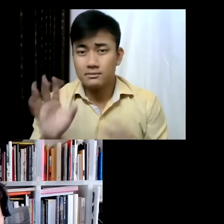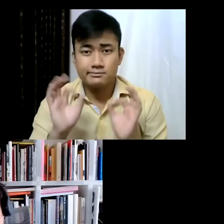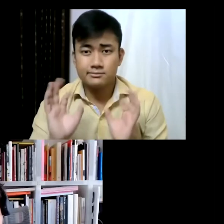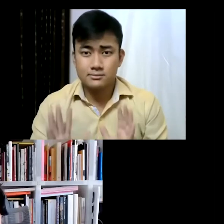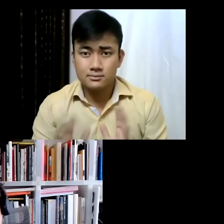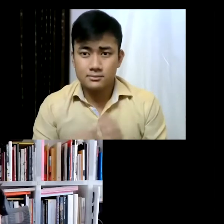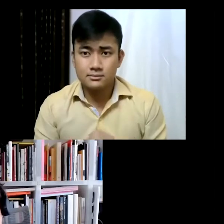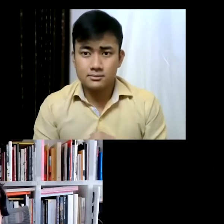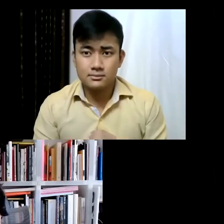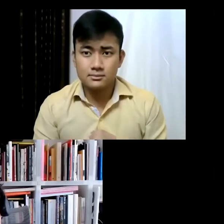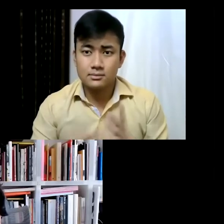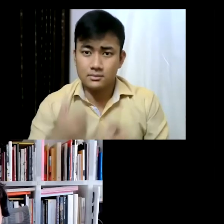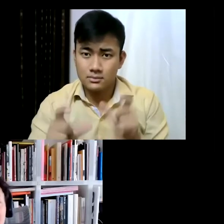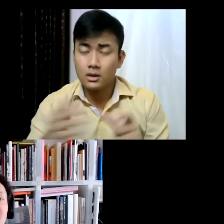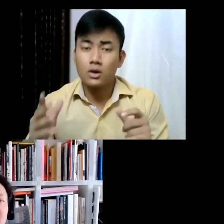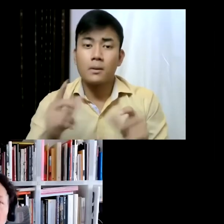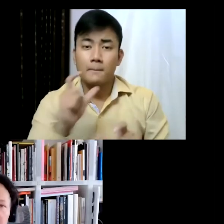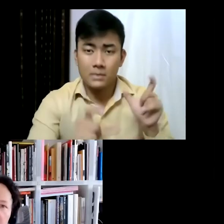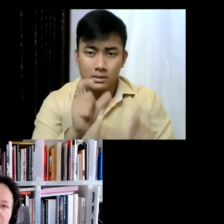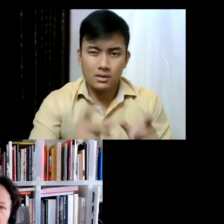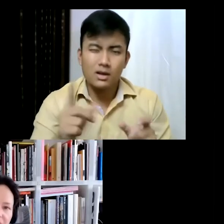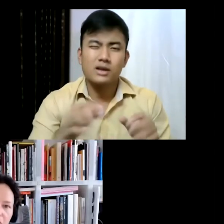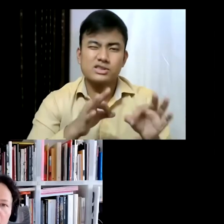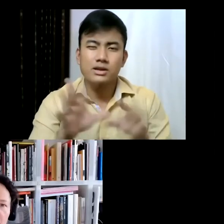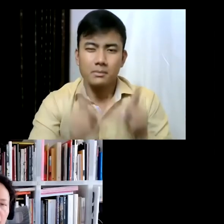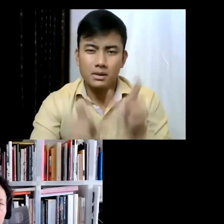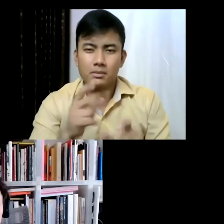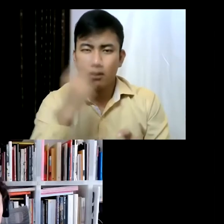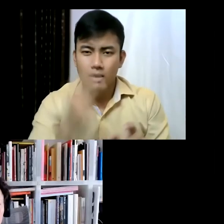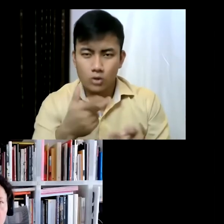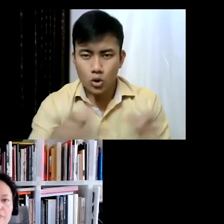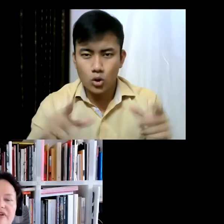work with local artists, but in a very different medium... that could be murals, so it could be